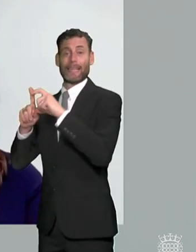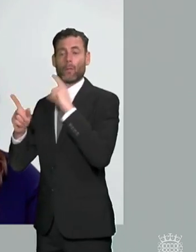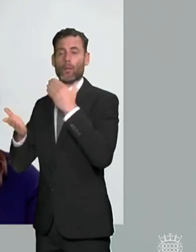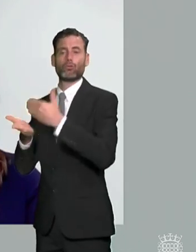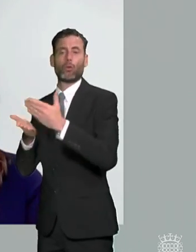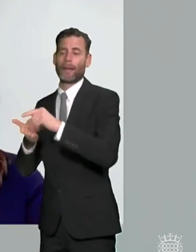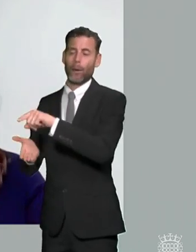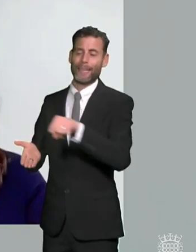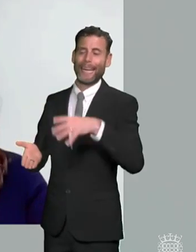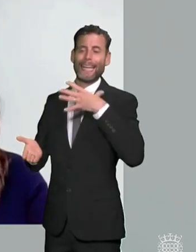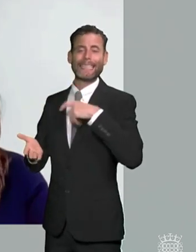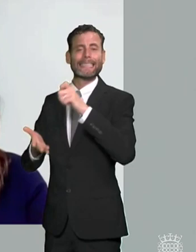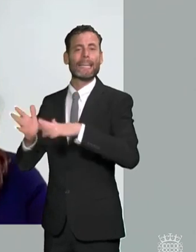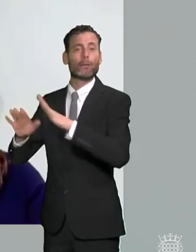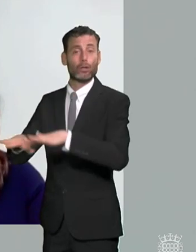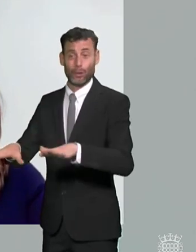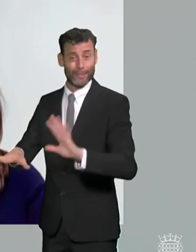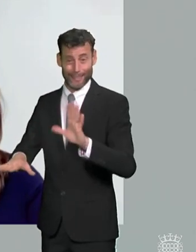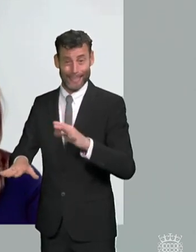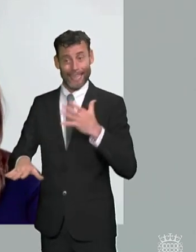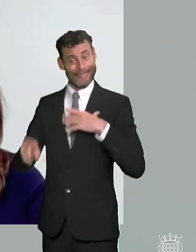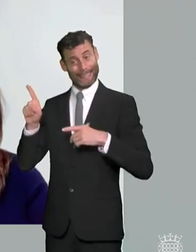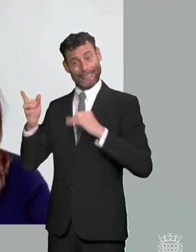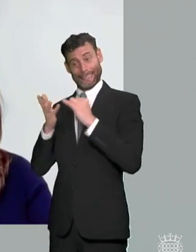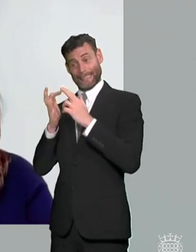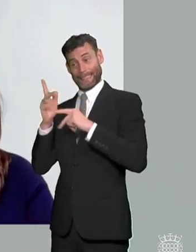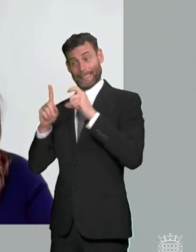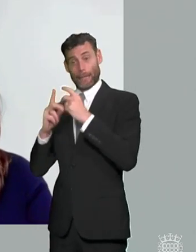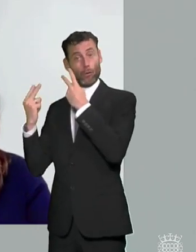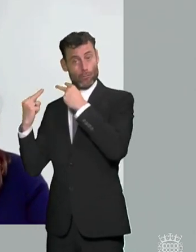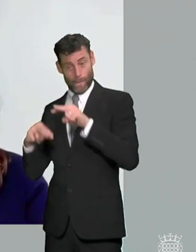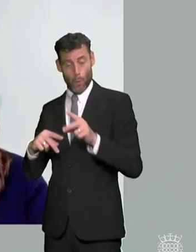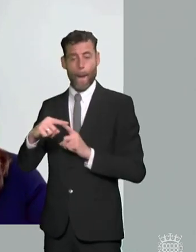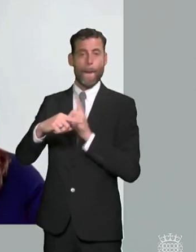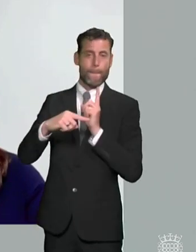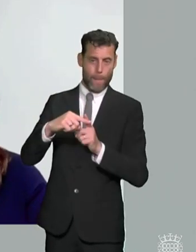says much about them and and it feels as though you know children with disabilities are are a ball